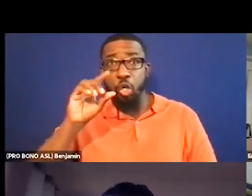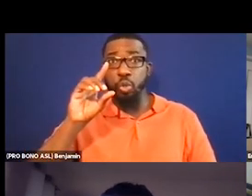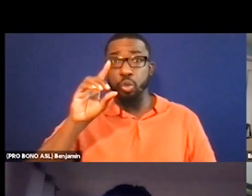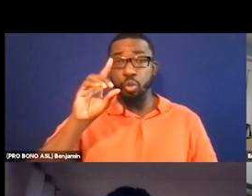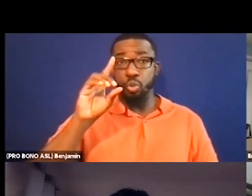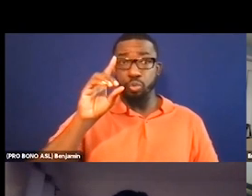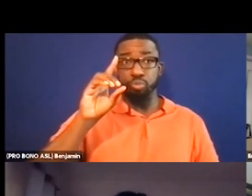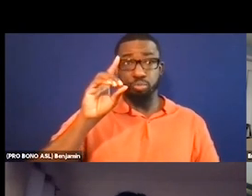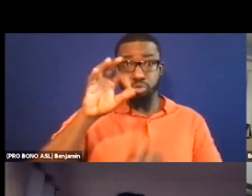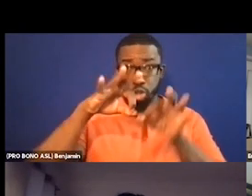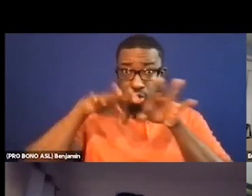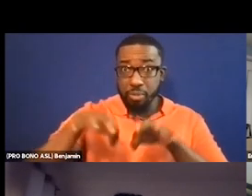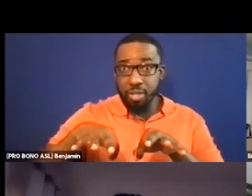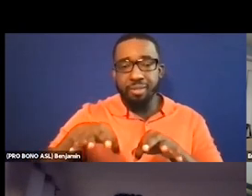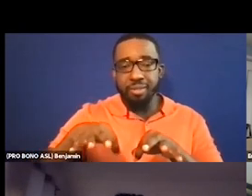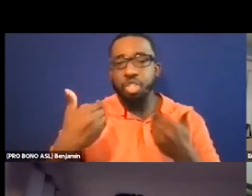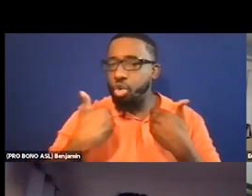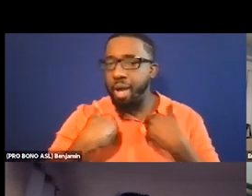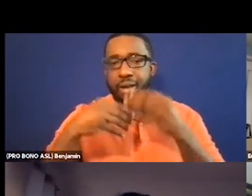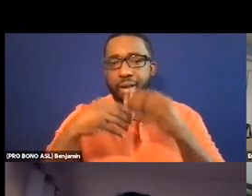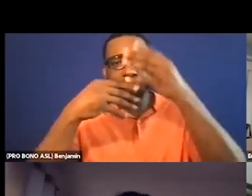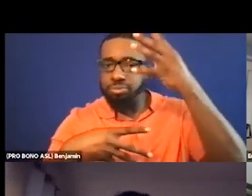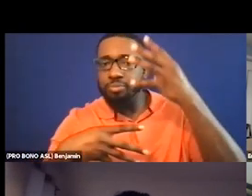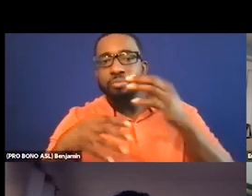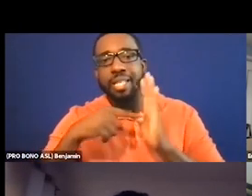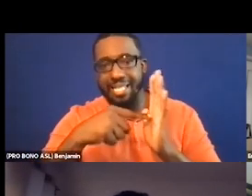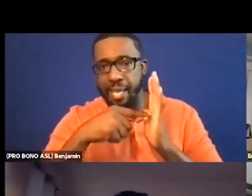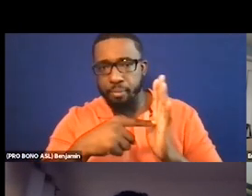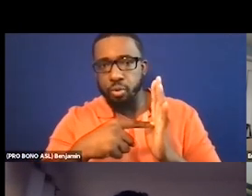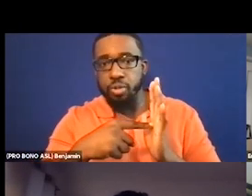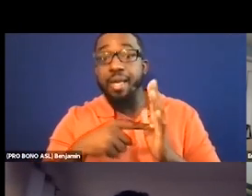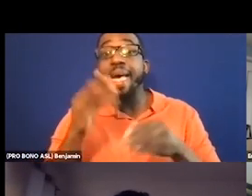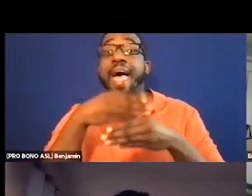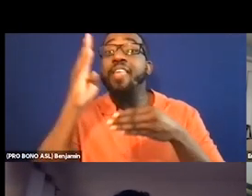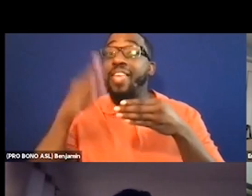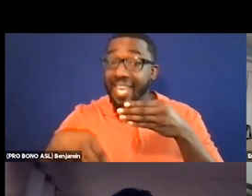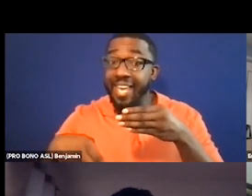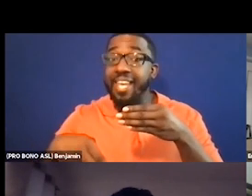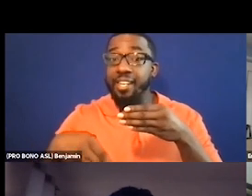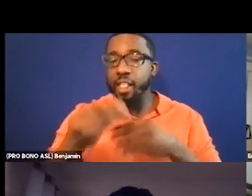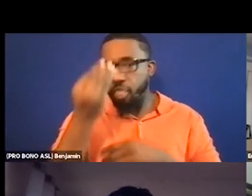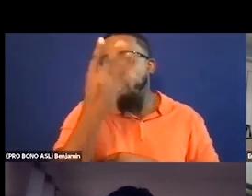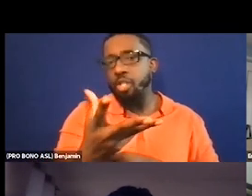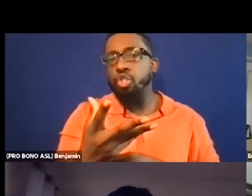And they're usually telling you at the end of the film who actually created the audio description for that particular track.